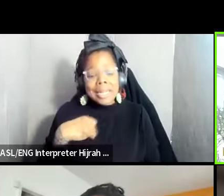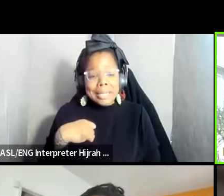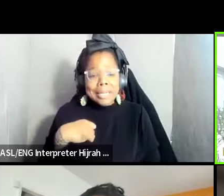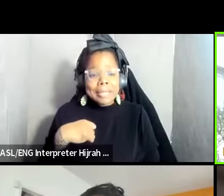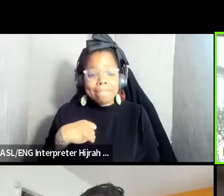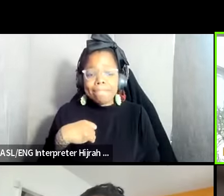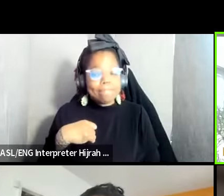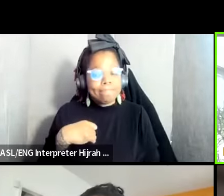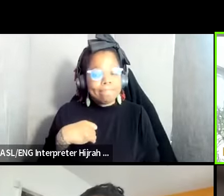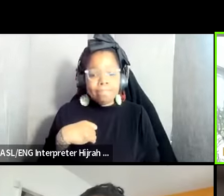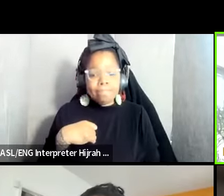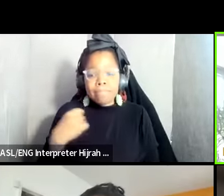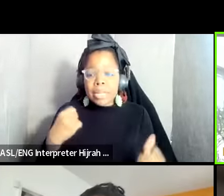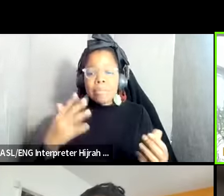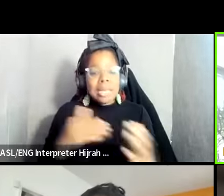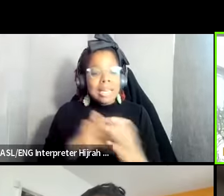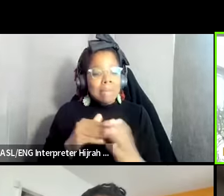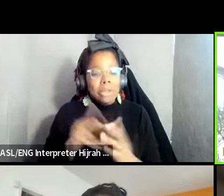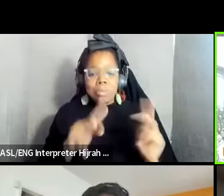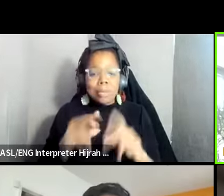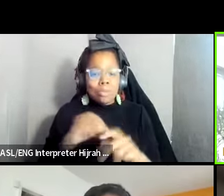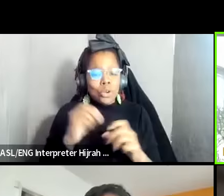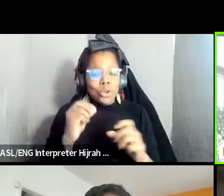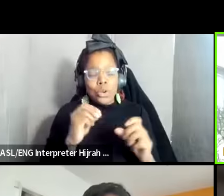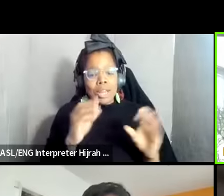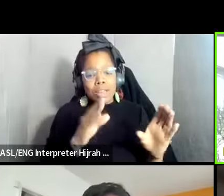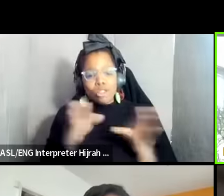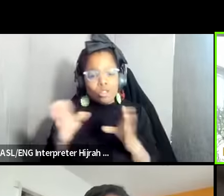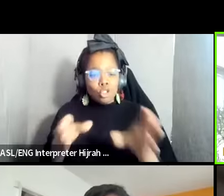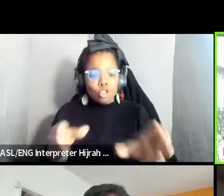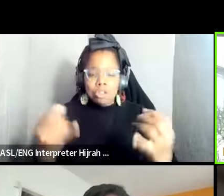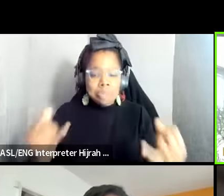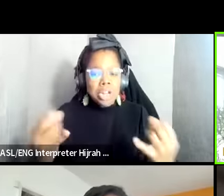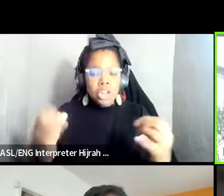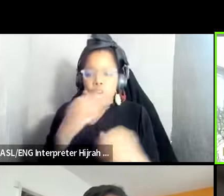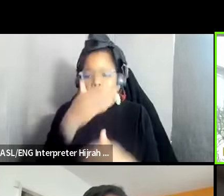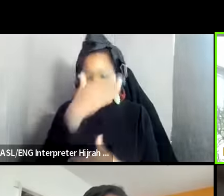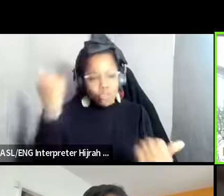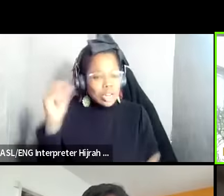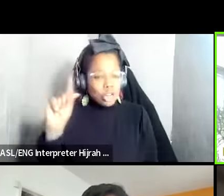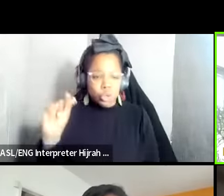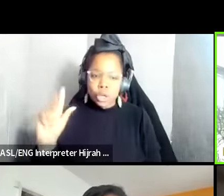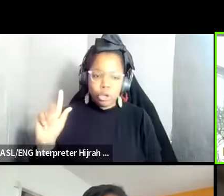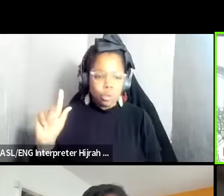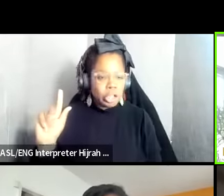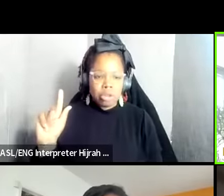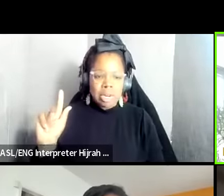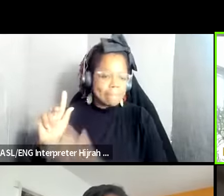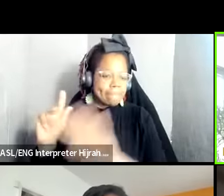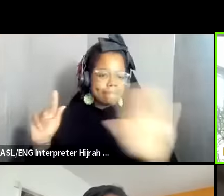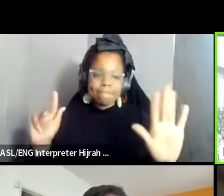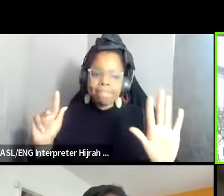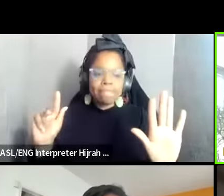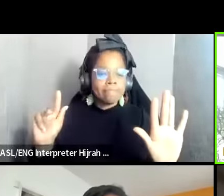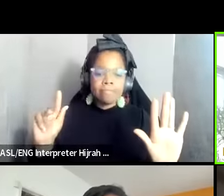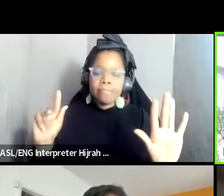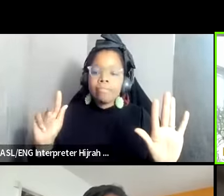millions in the street right now no one will ever forget the 2023 um and the the millions of people